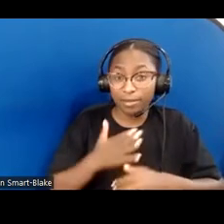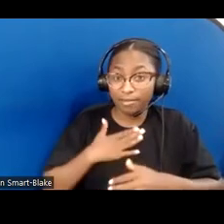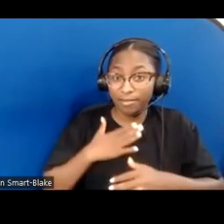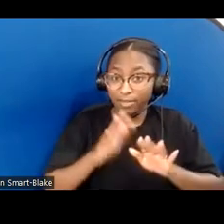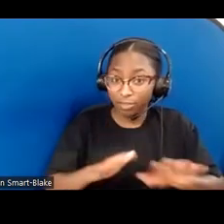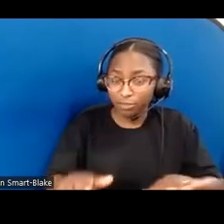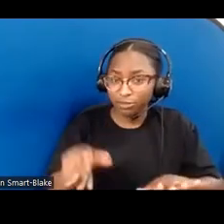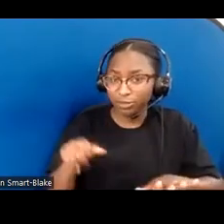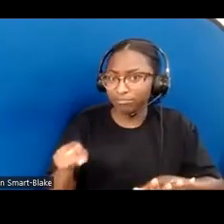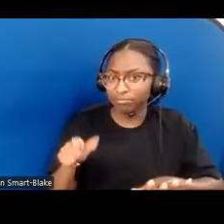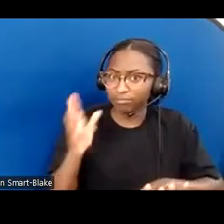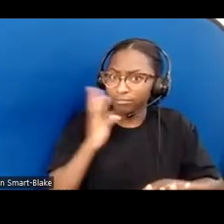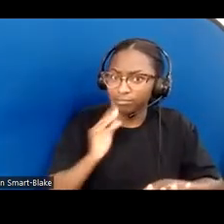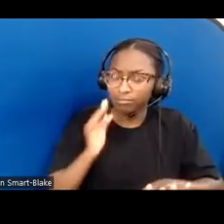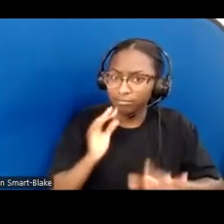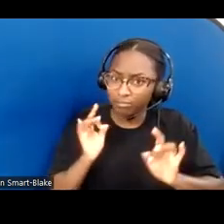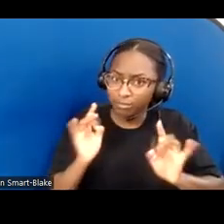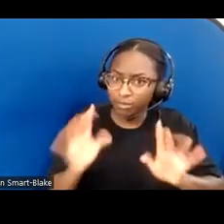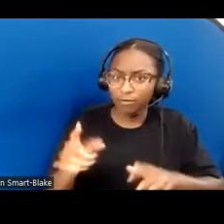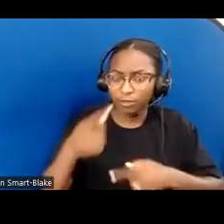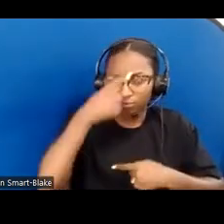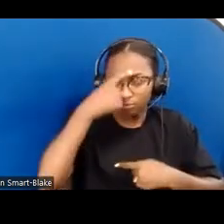experiences that deeply marked and shaped them.